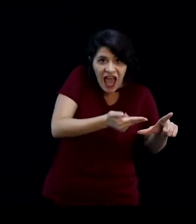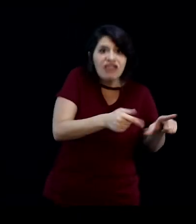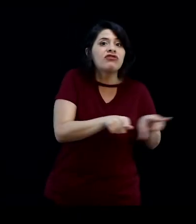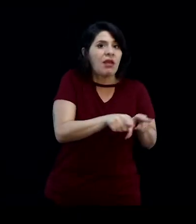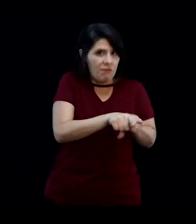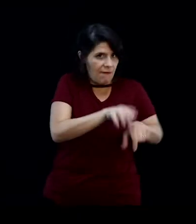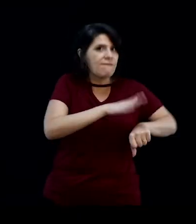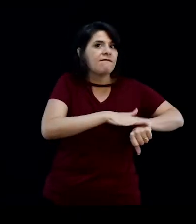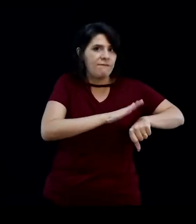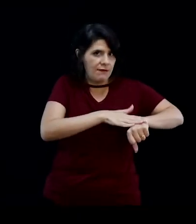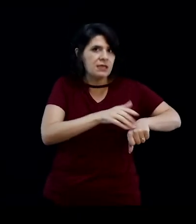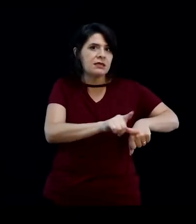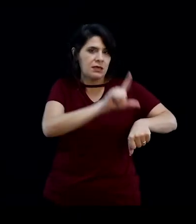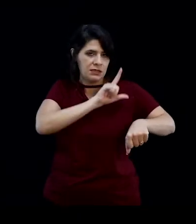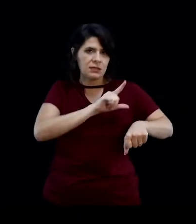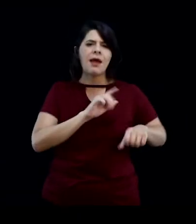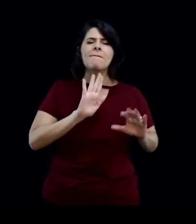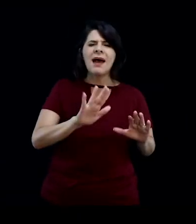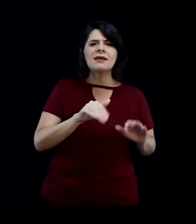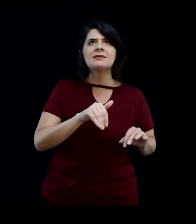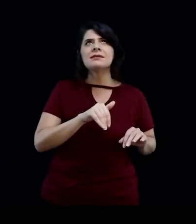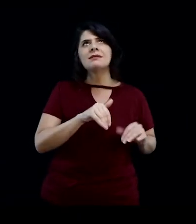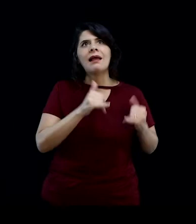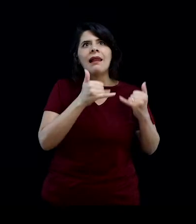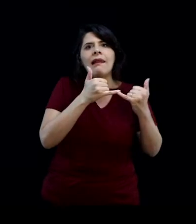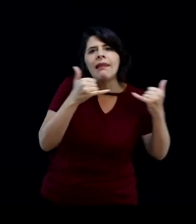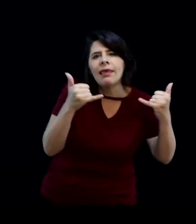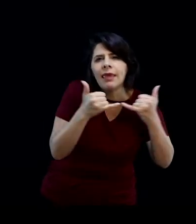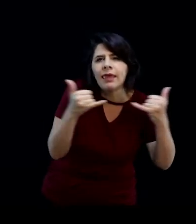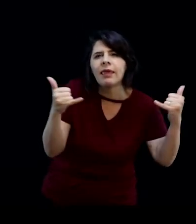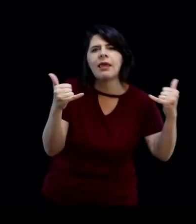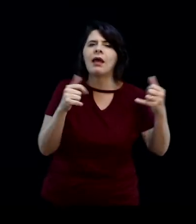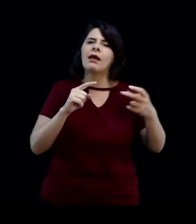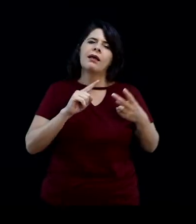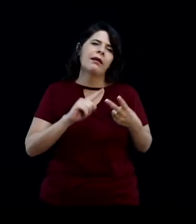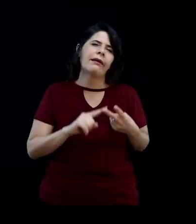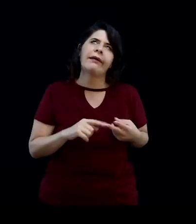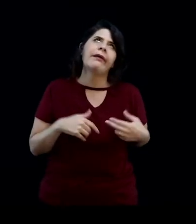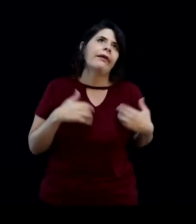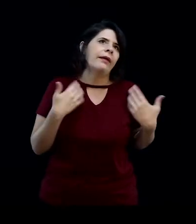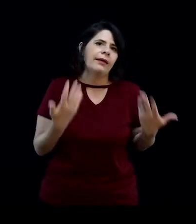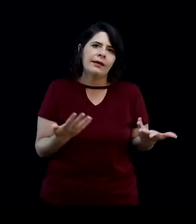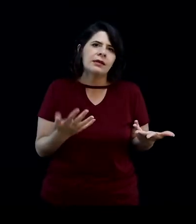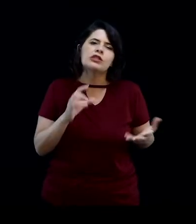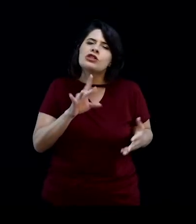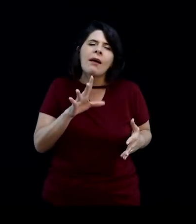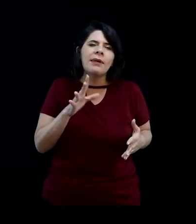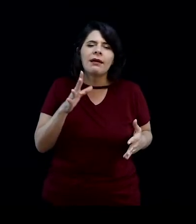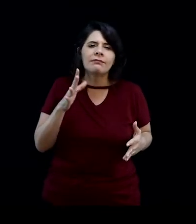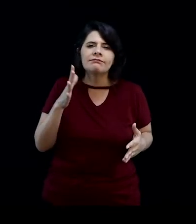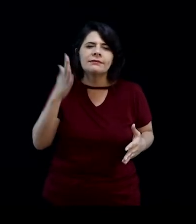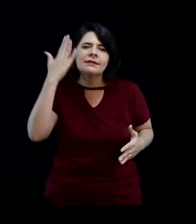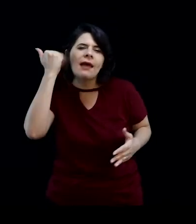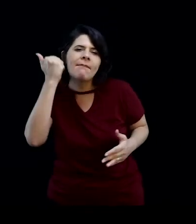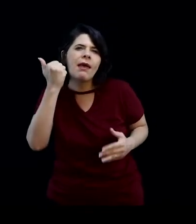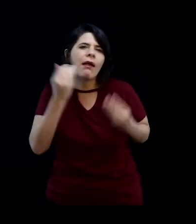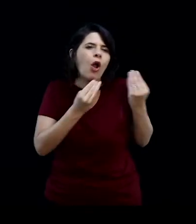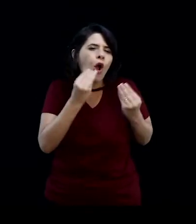but here the sketches were just outlines, just to have some small idea